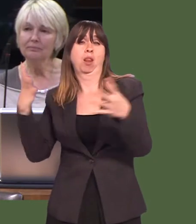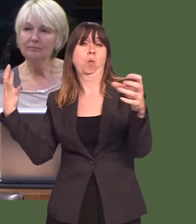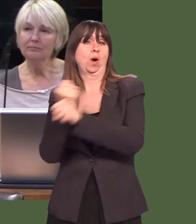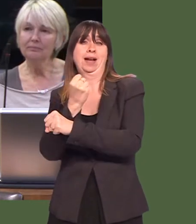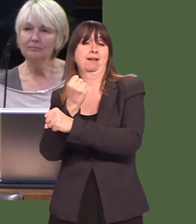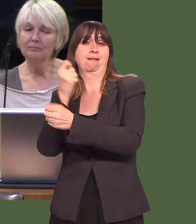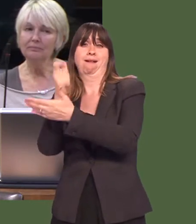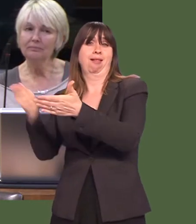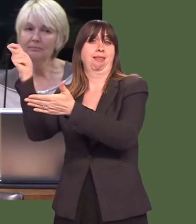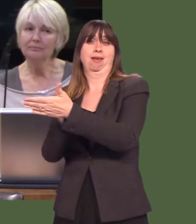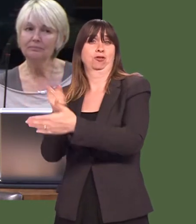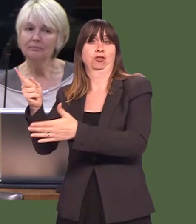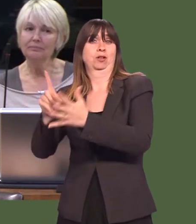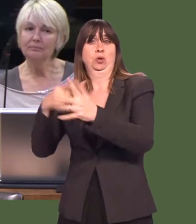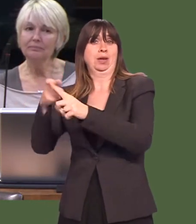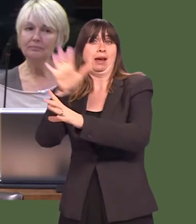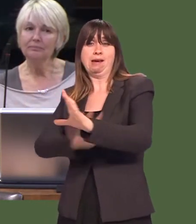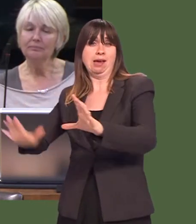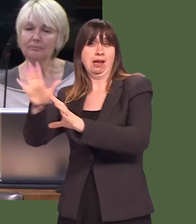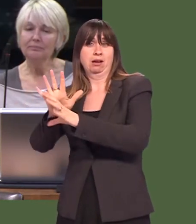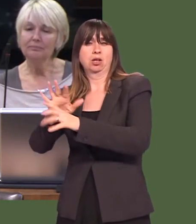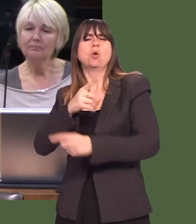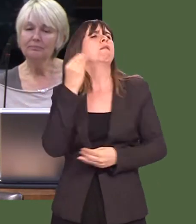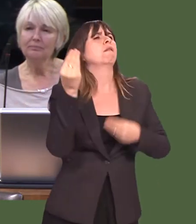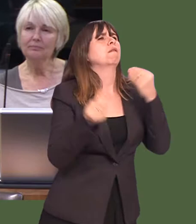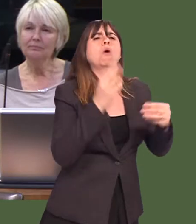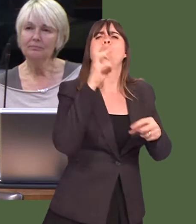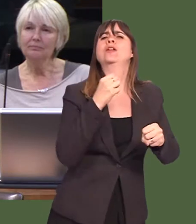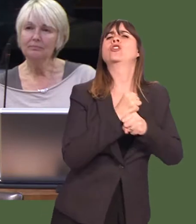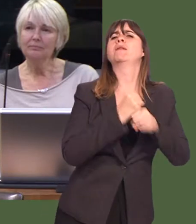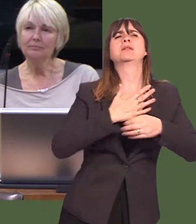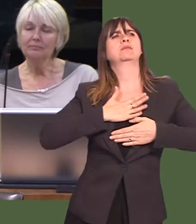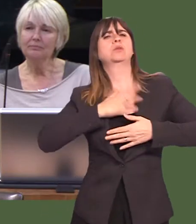Now, you want to make the election about your record, about the record of the Welsh Government,